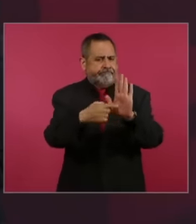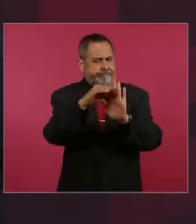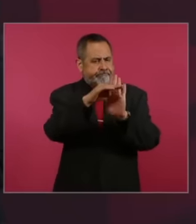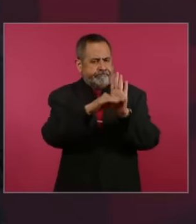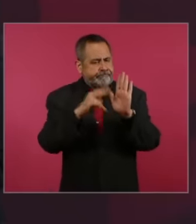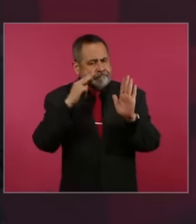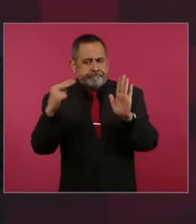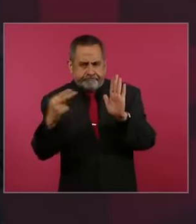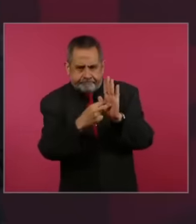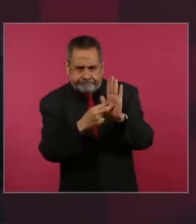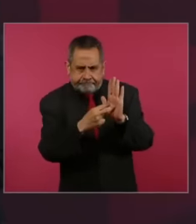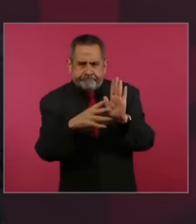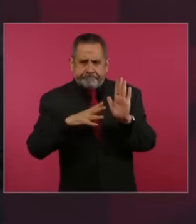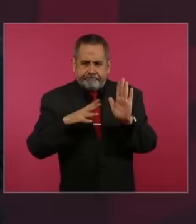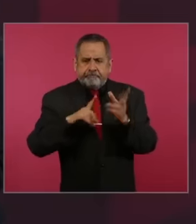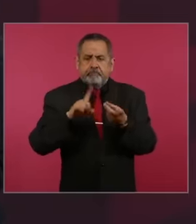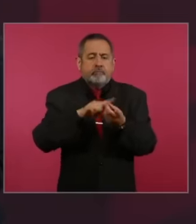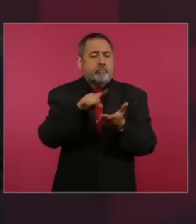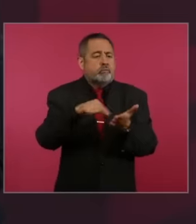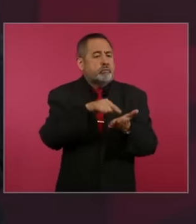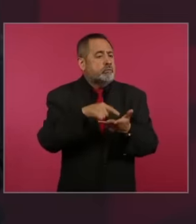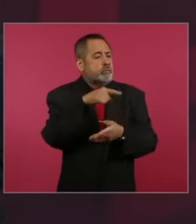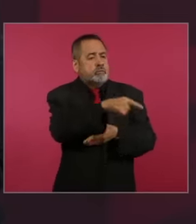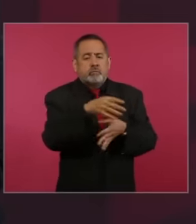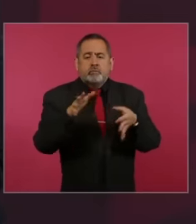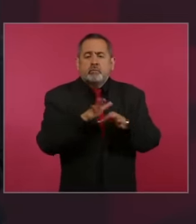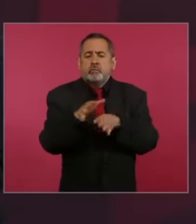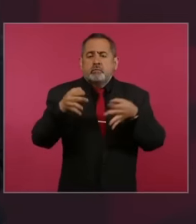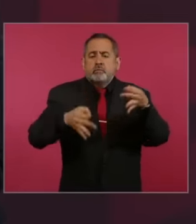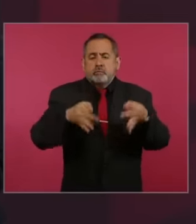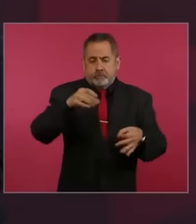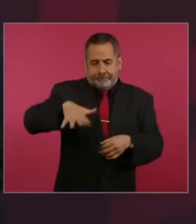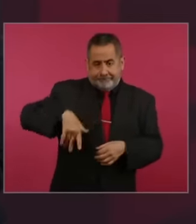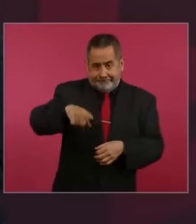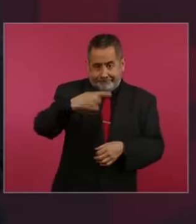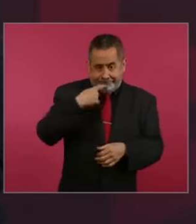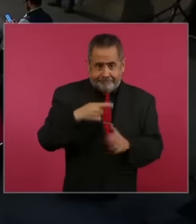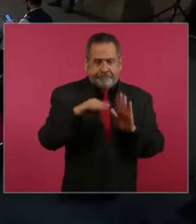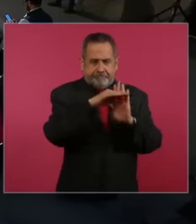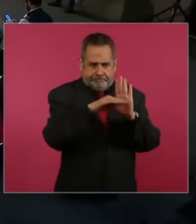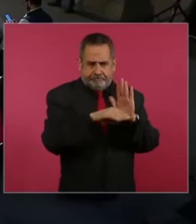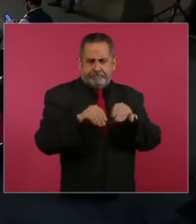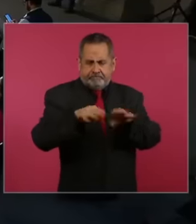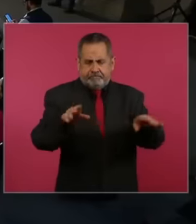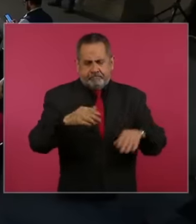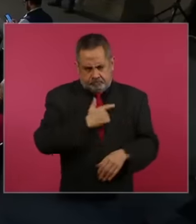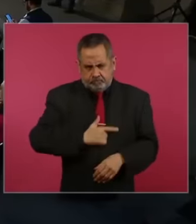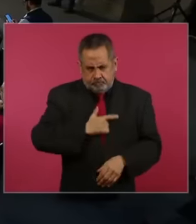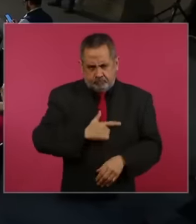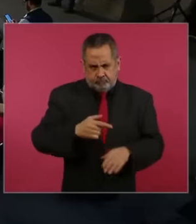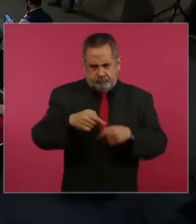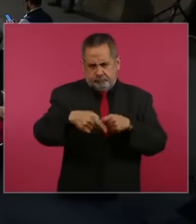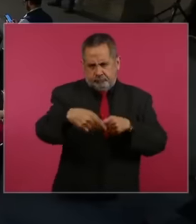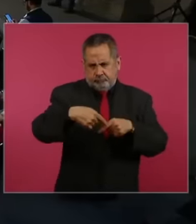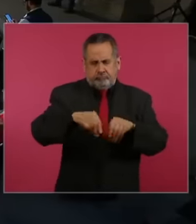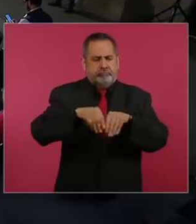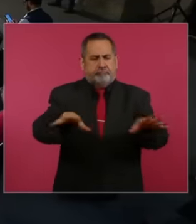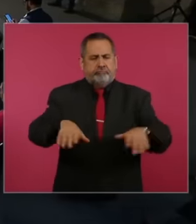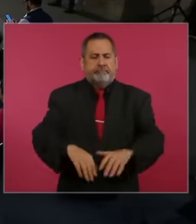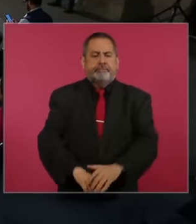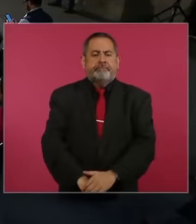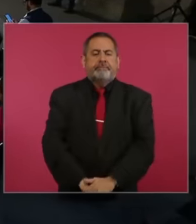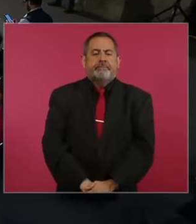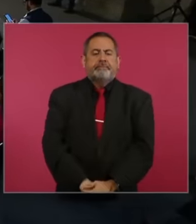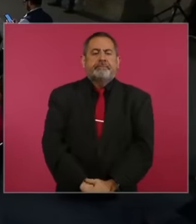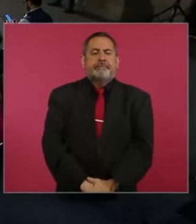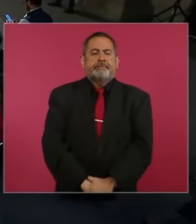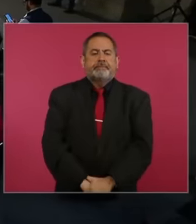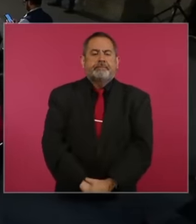which the matters to which you have referred are located, with great pleasure thank you thank